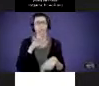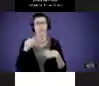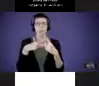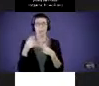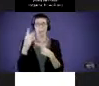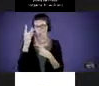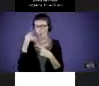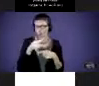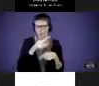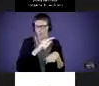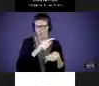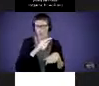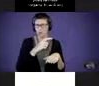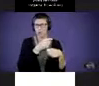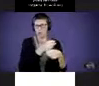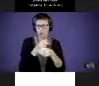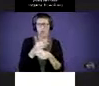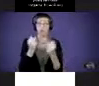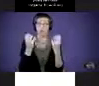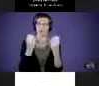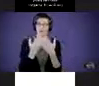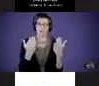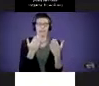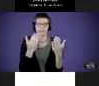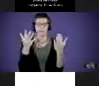There are a lot of things out there, a lot of resources, a lot of programs,